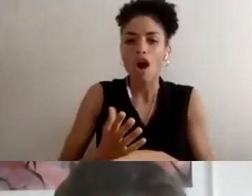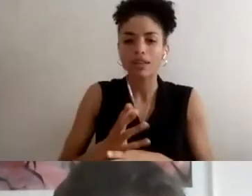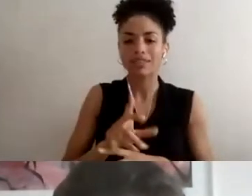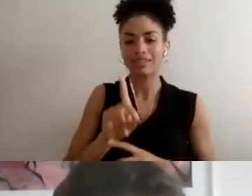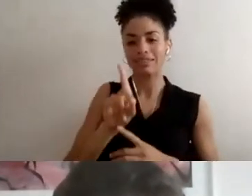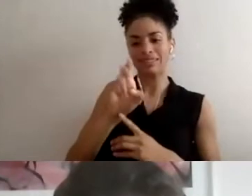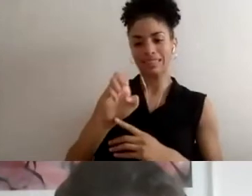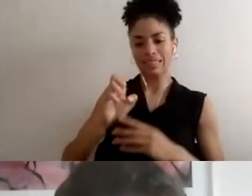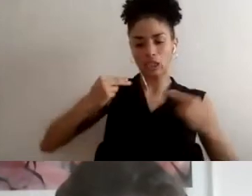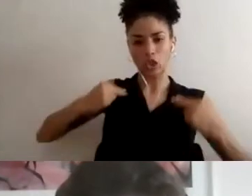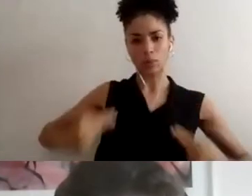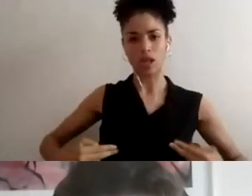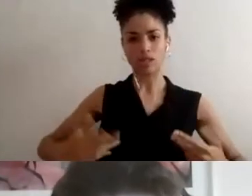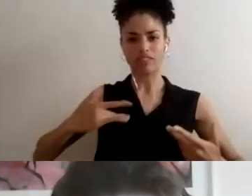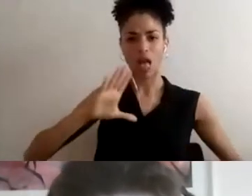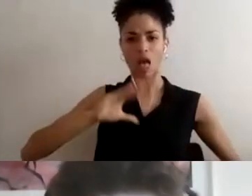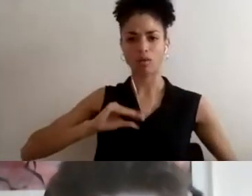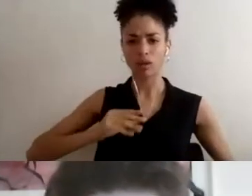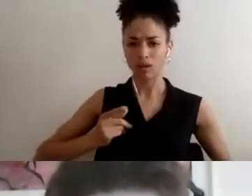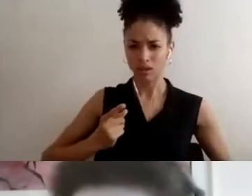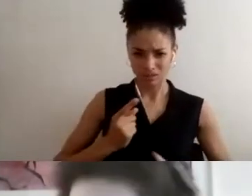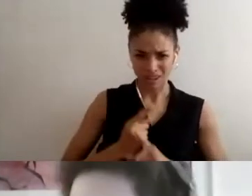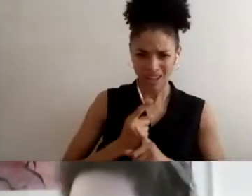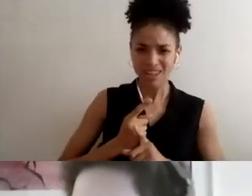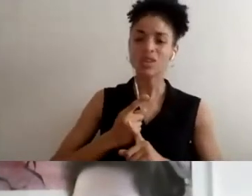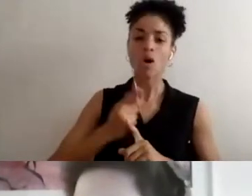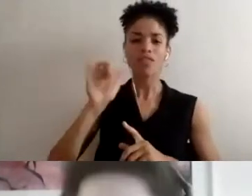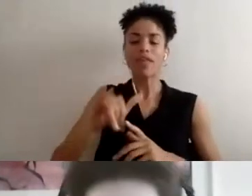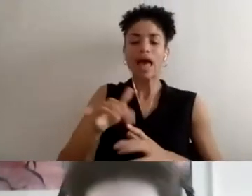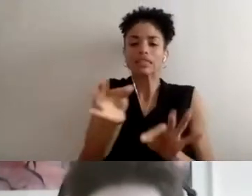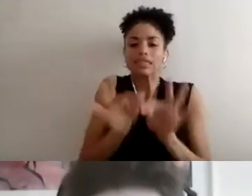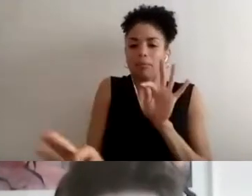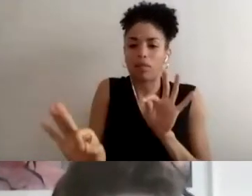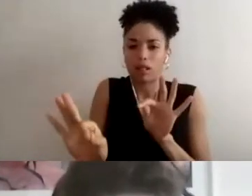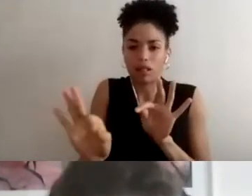it's just a very simple, important principle that people with disabilities